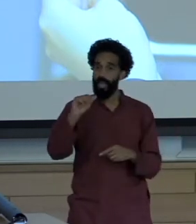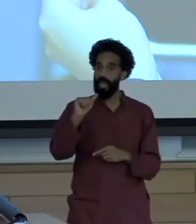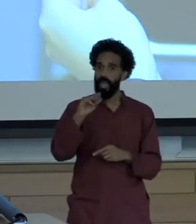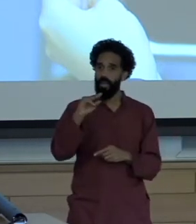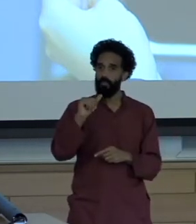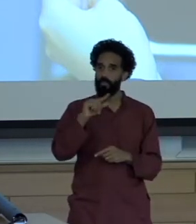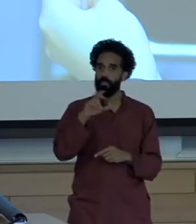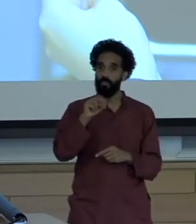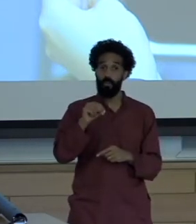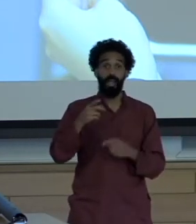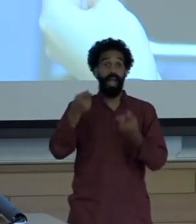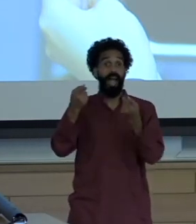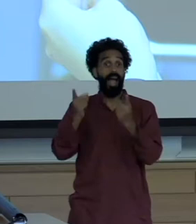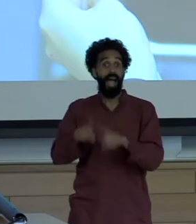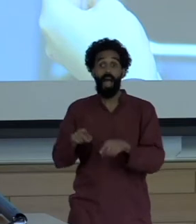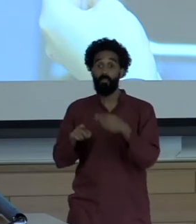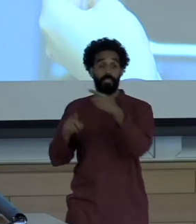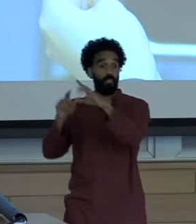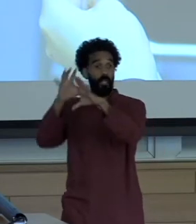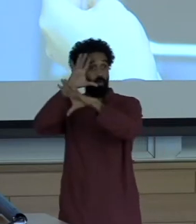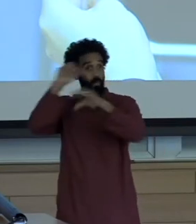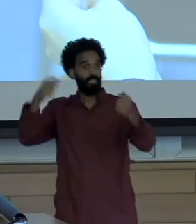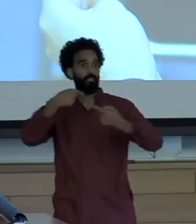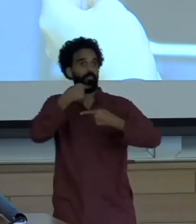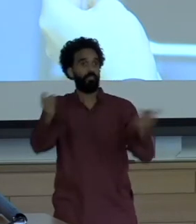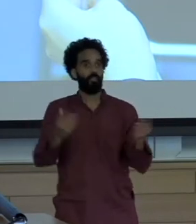the president announced a new economic plan or then